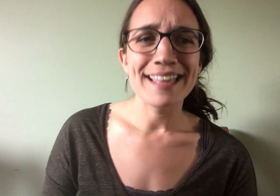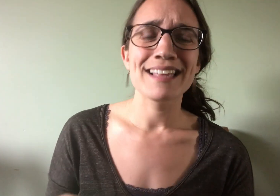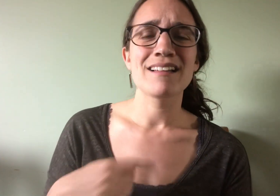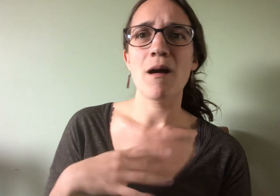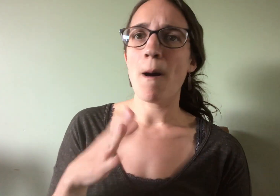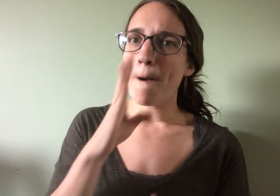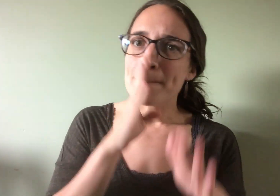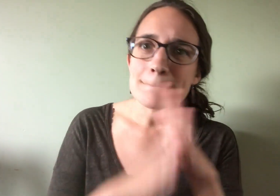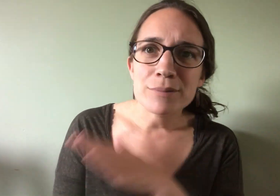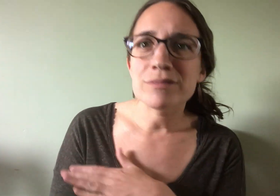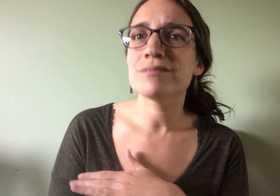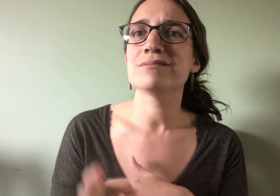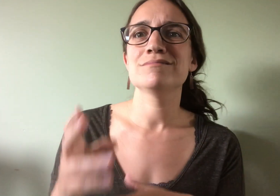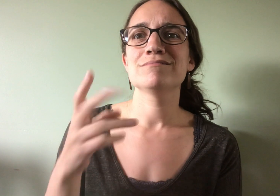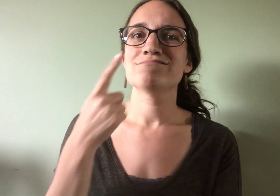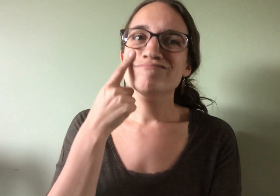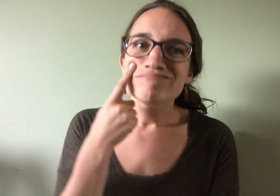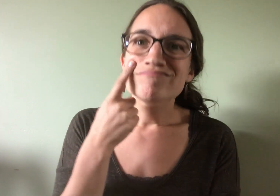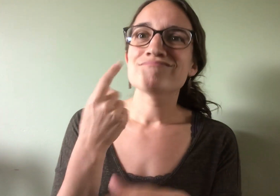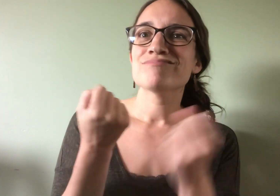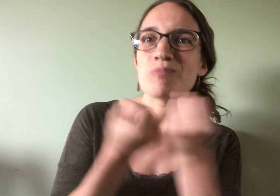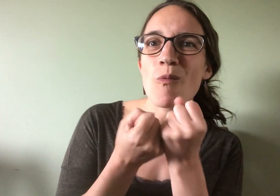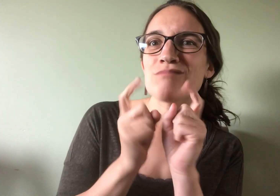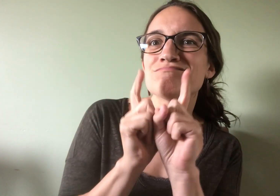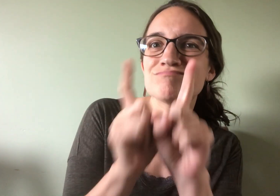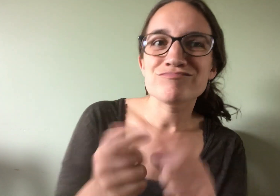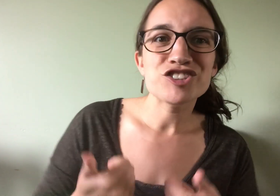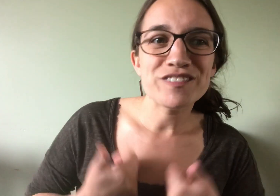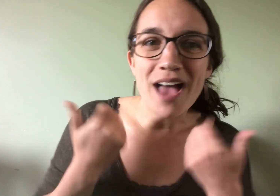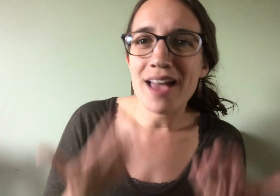I have been humbled to witness, support, and walk alongside survivors